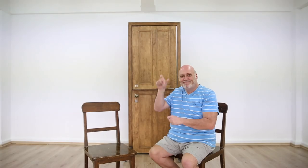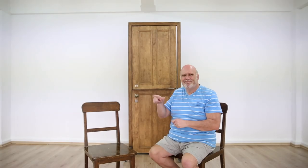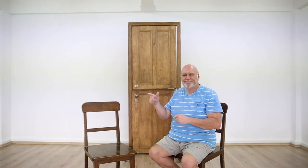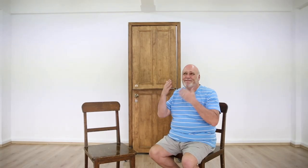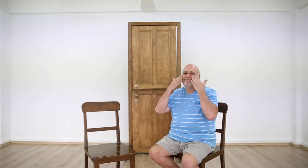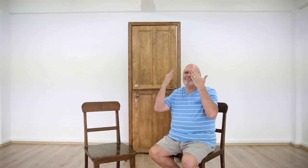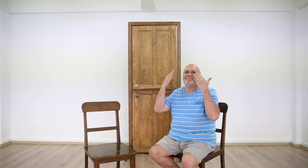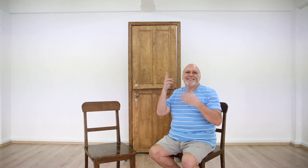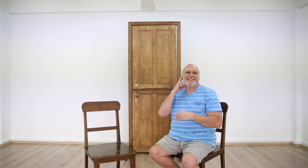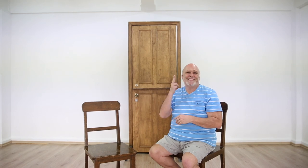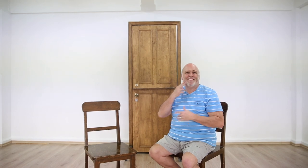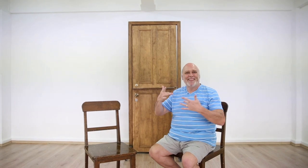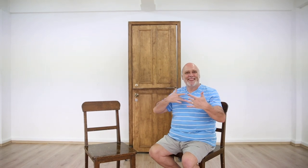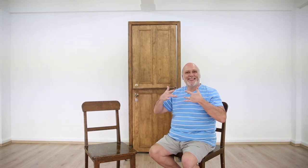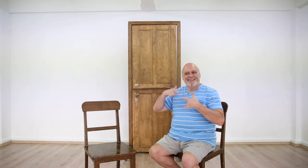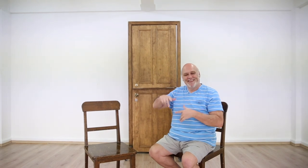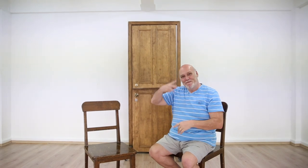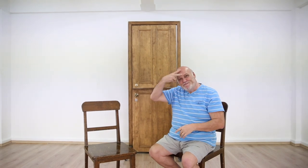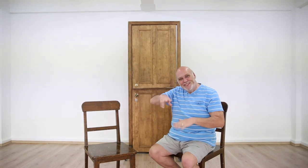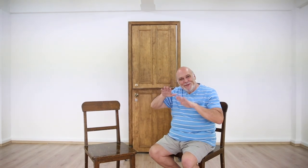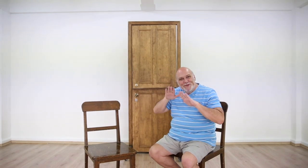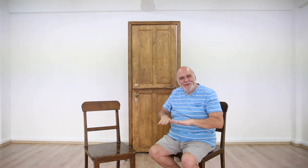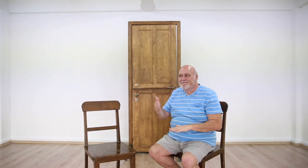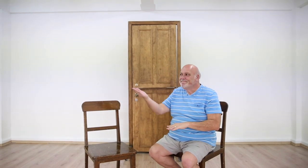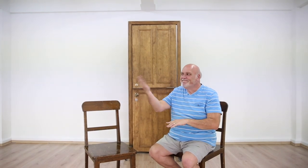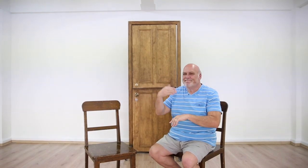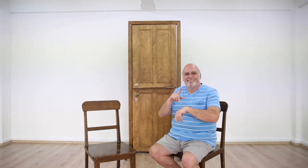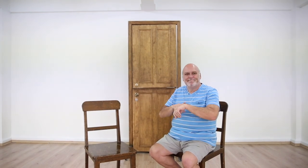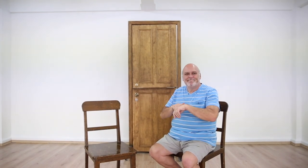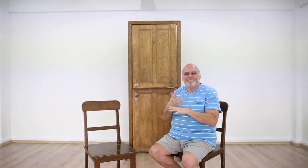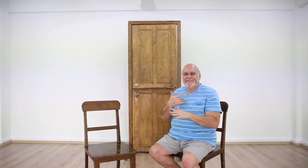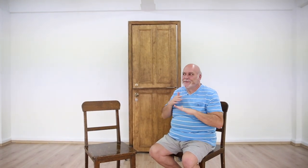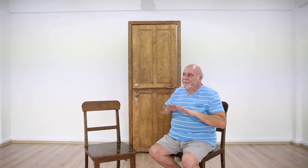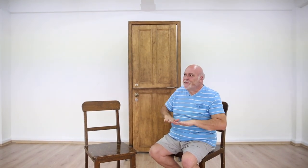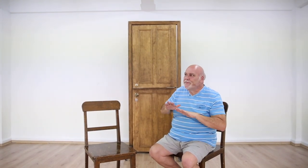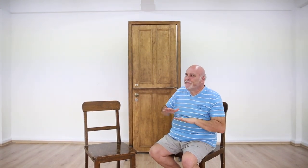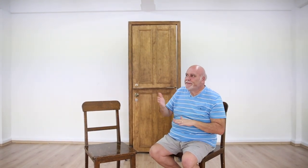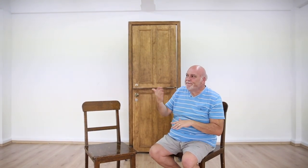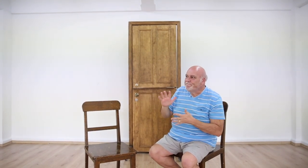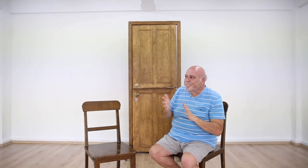I'm going to interview a well-known Deaf theater performer here in Mexico. He hasn't come yet,